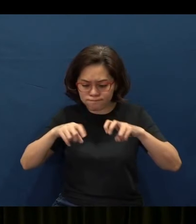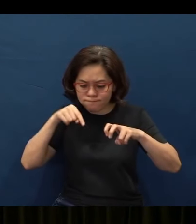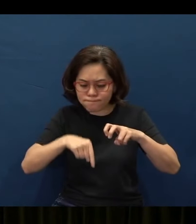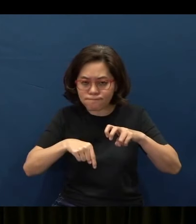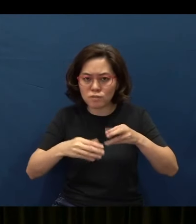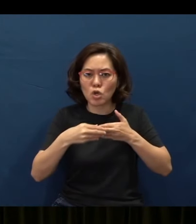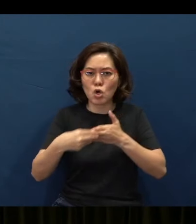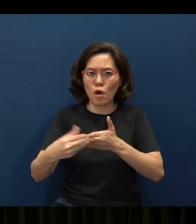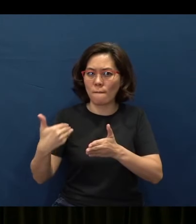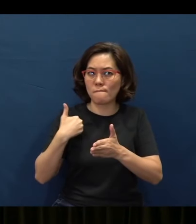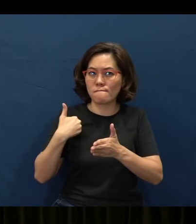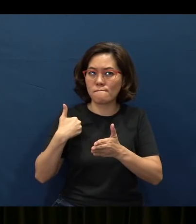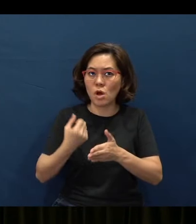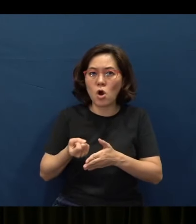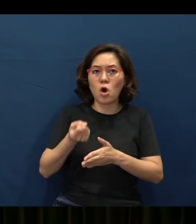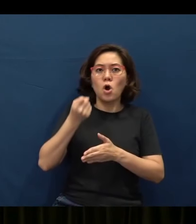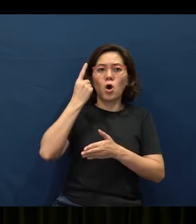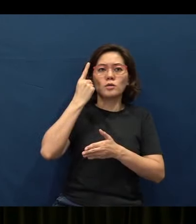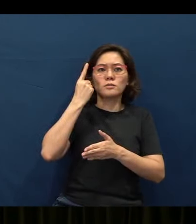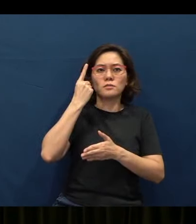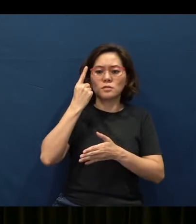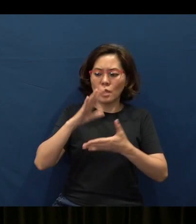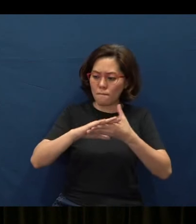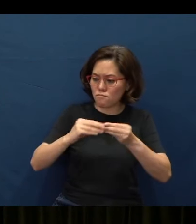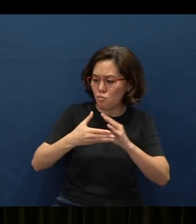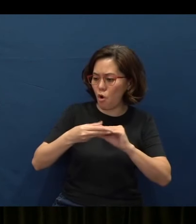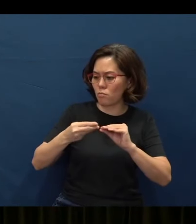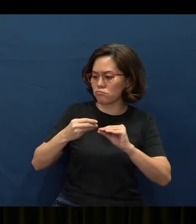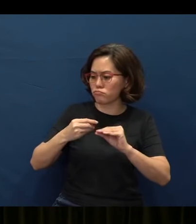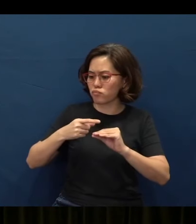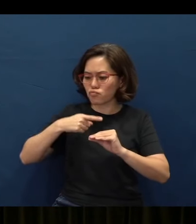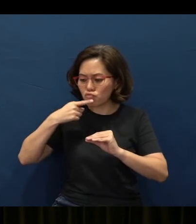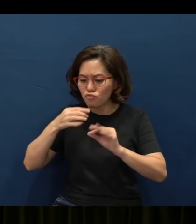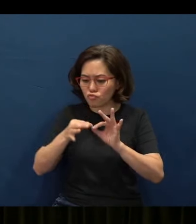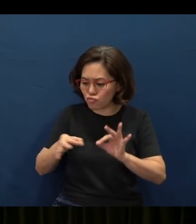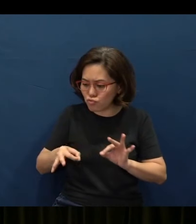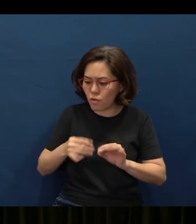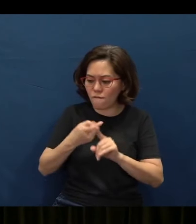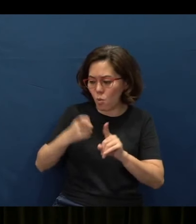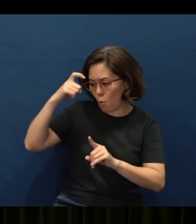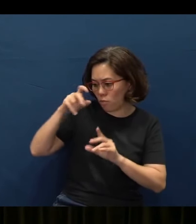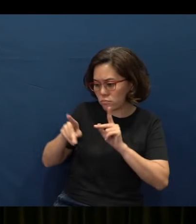for understanding proverbs and parables, the sayings and riddles of the wise.